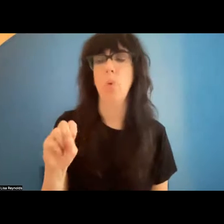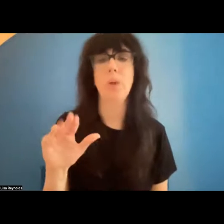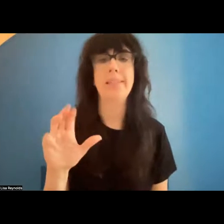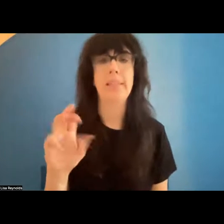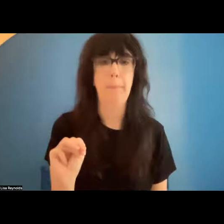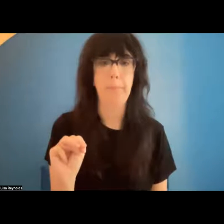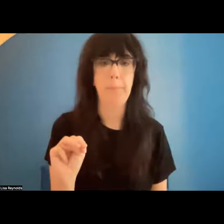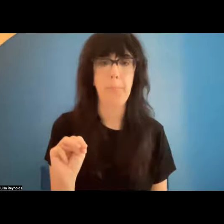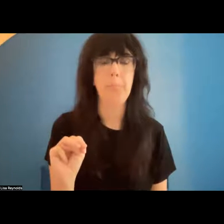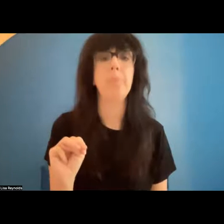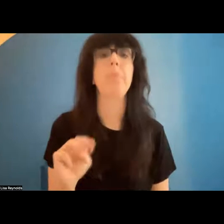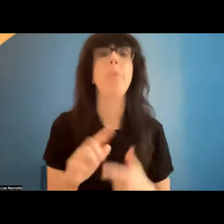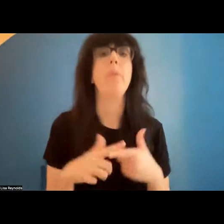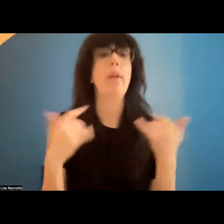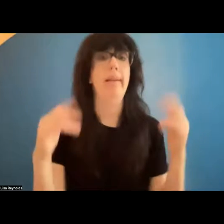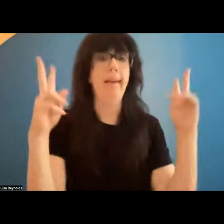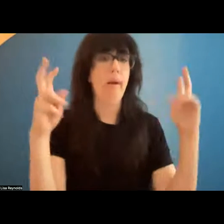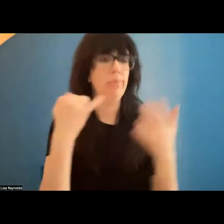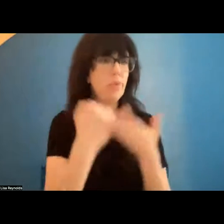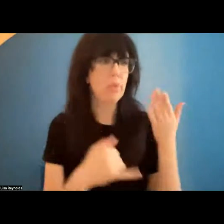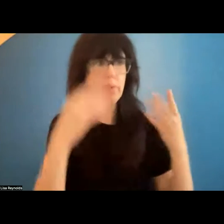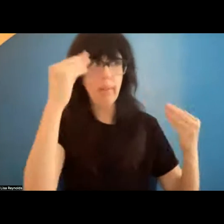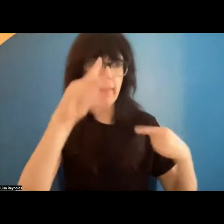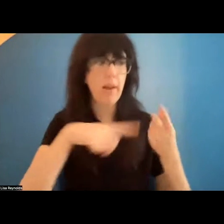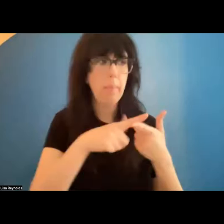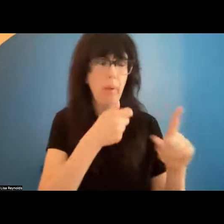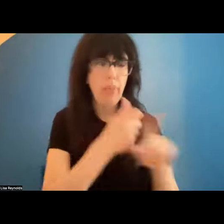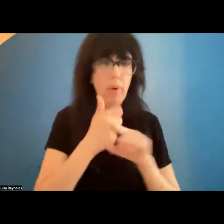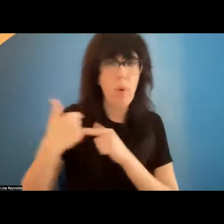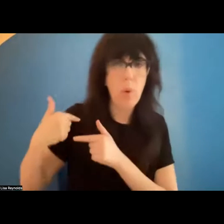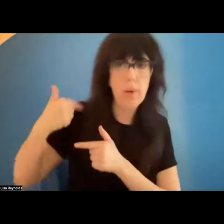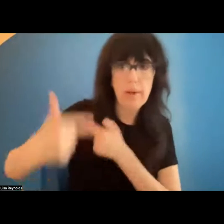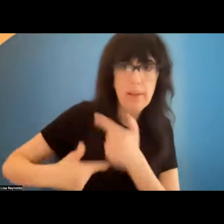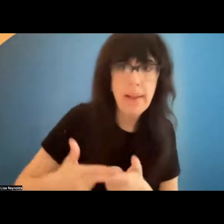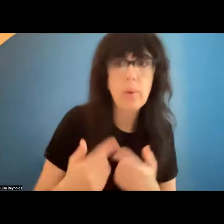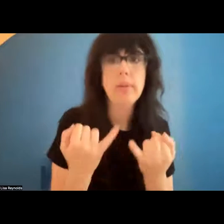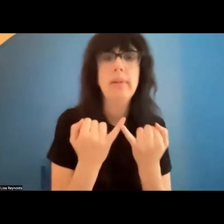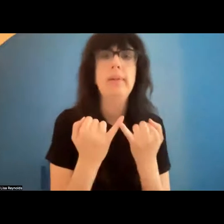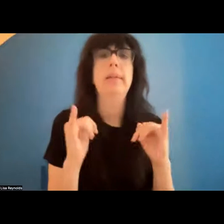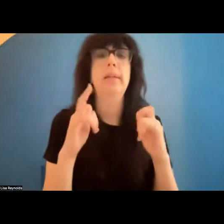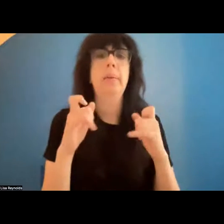we enter Artists Considering Their Own Legacy , independent dance creators whose works live